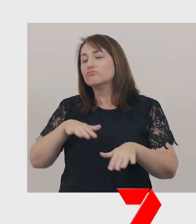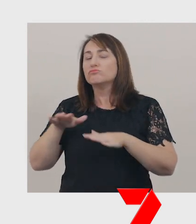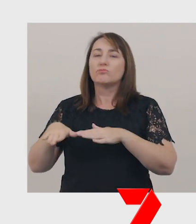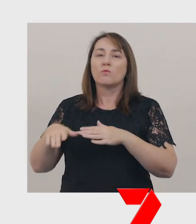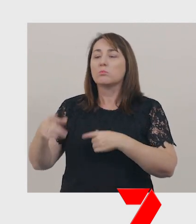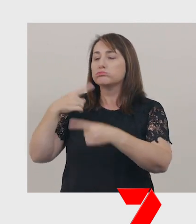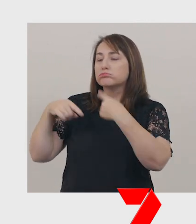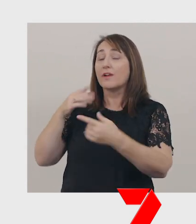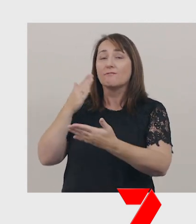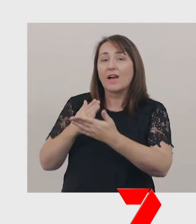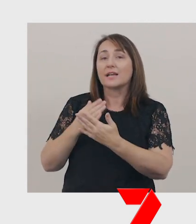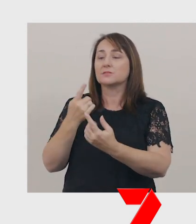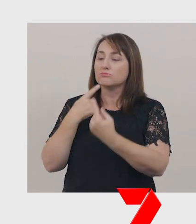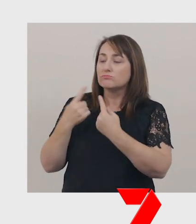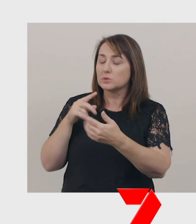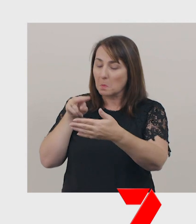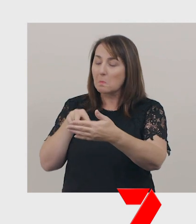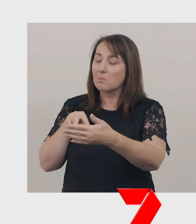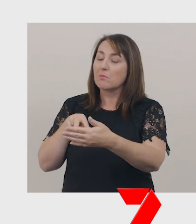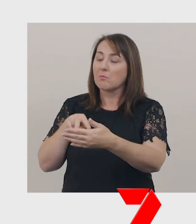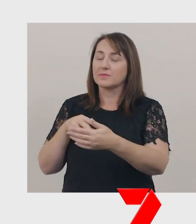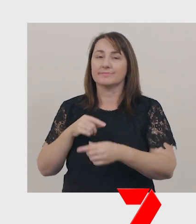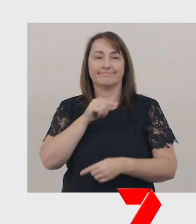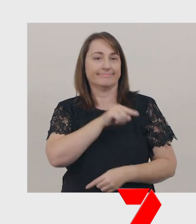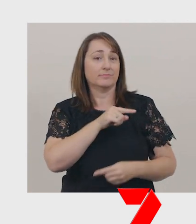facts or information. A procedural text is an informative text,